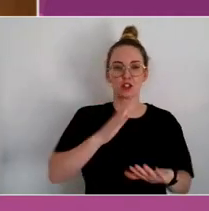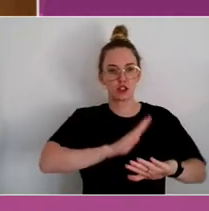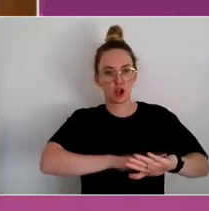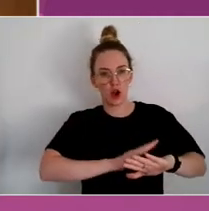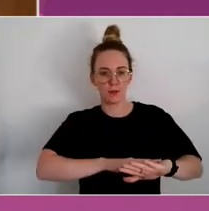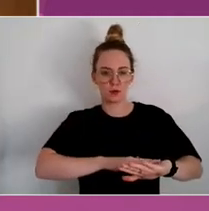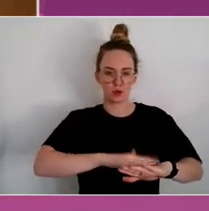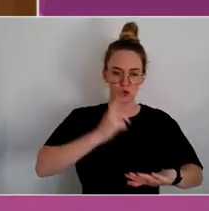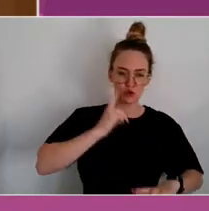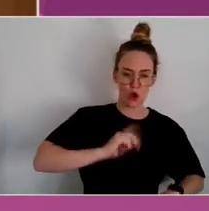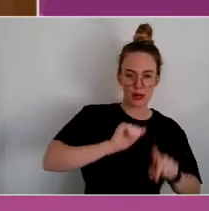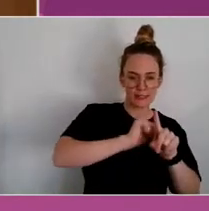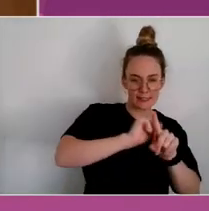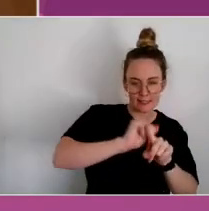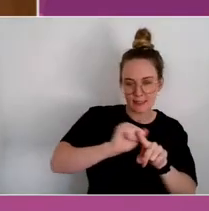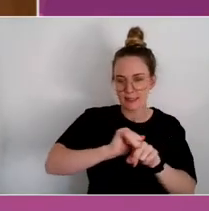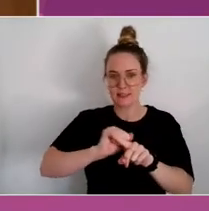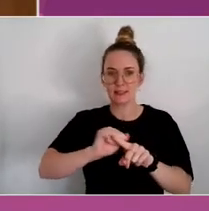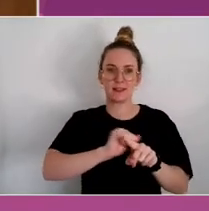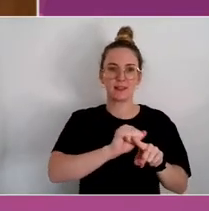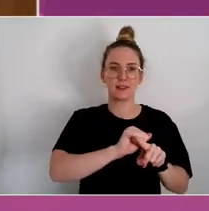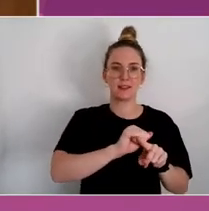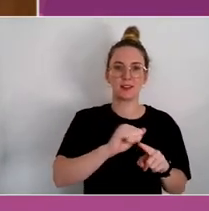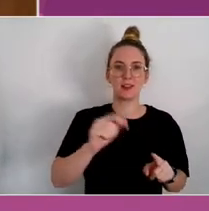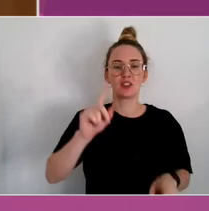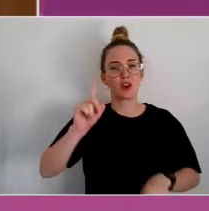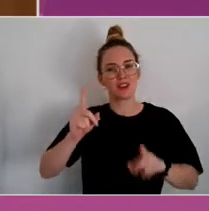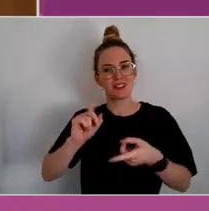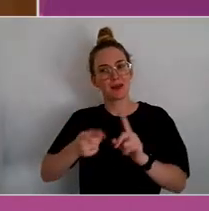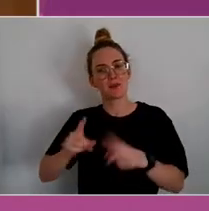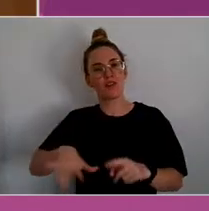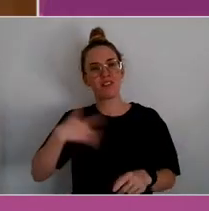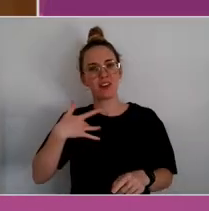So it's almost like you're working in this iterative testing mode.